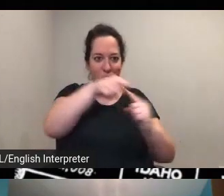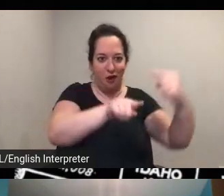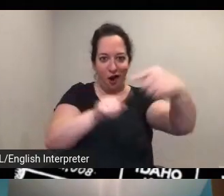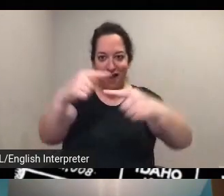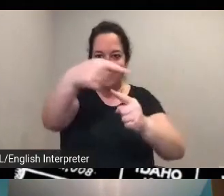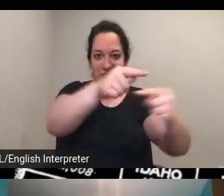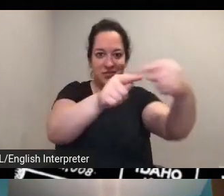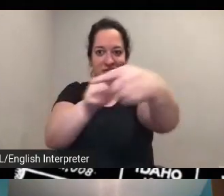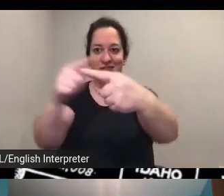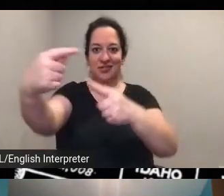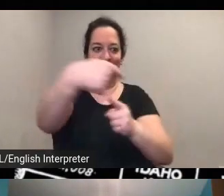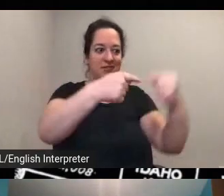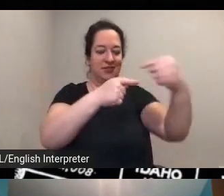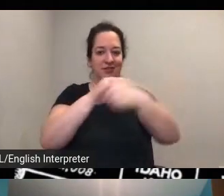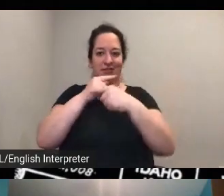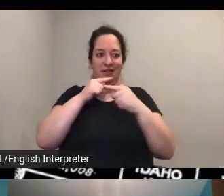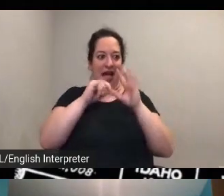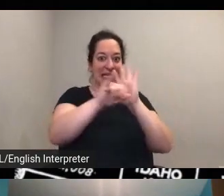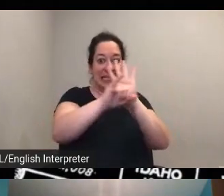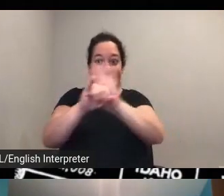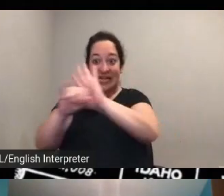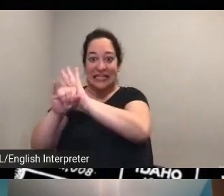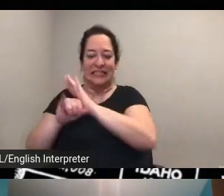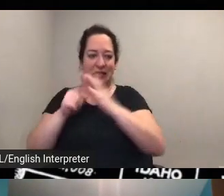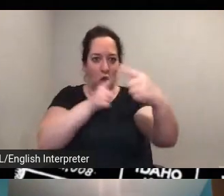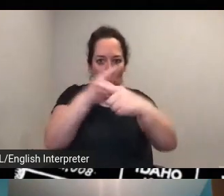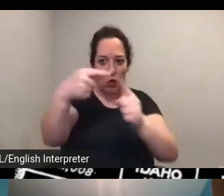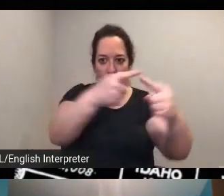was existent at that point just like it is today so i think it's a great